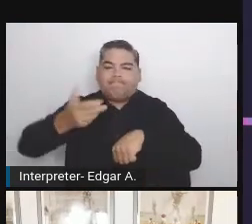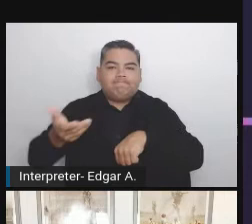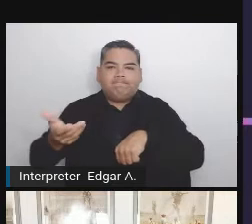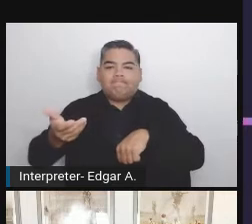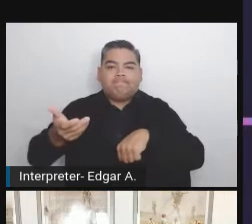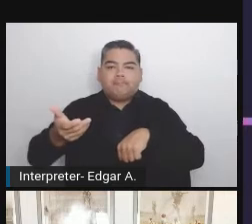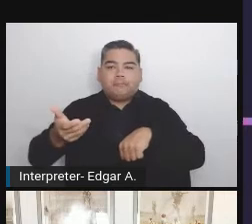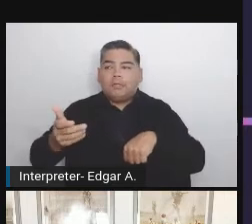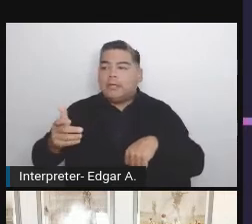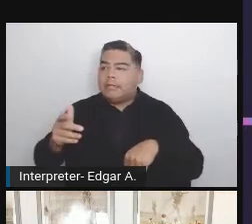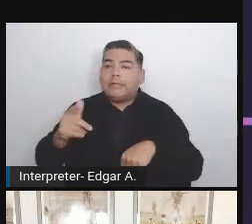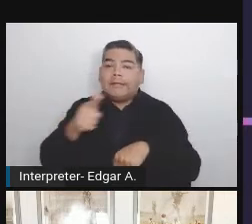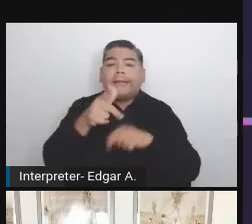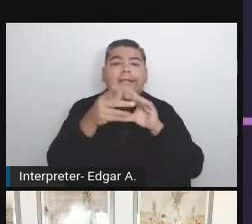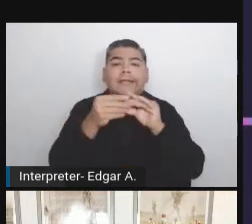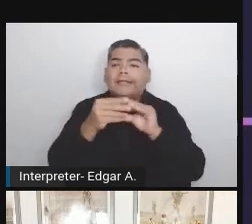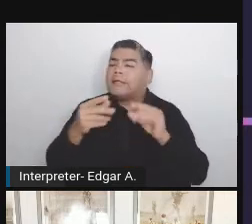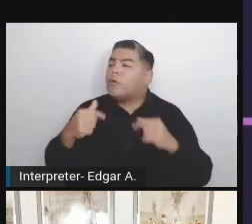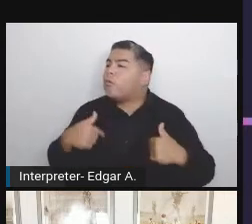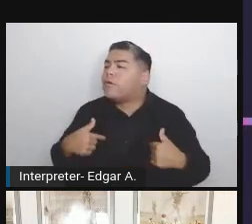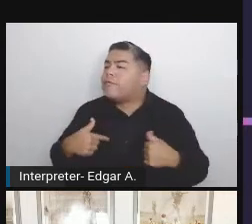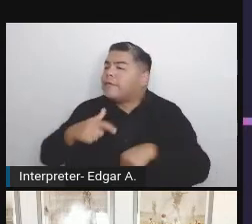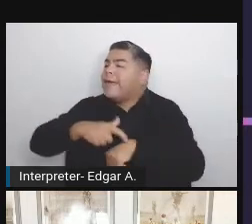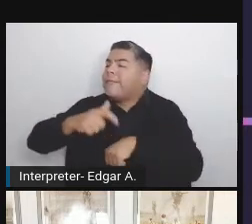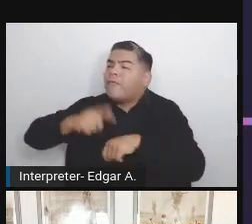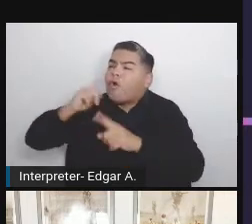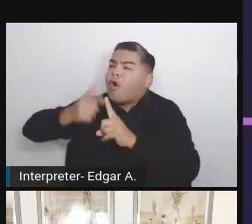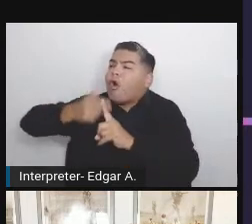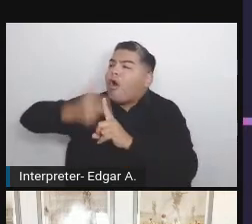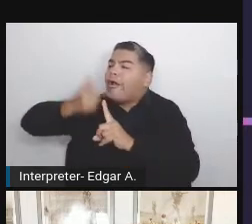of time to fix everything on production very short.